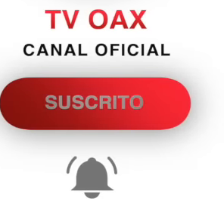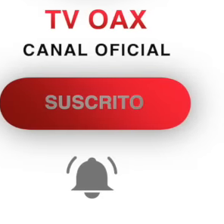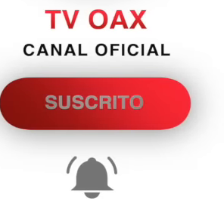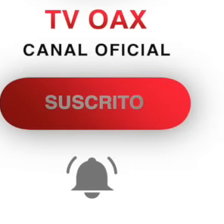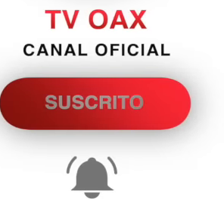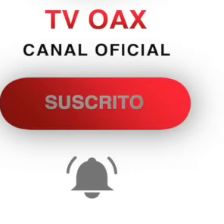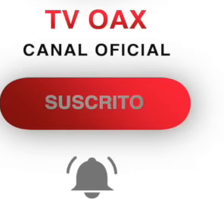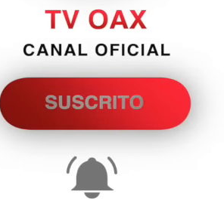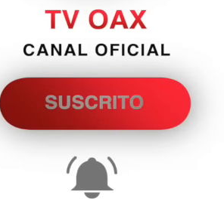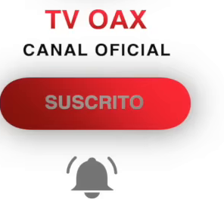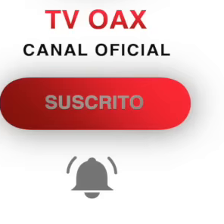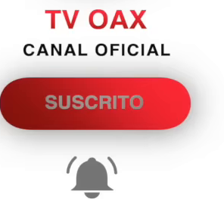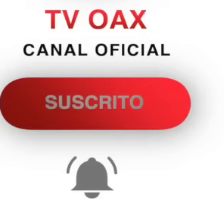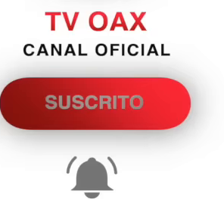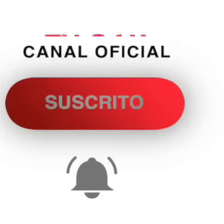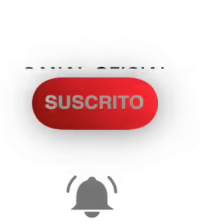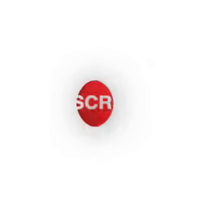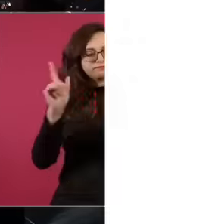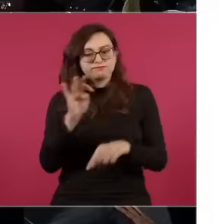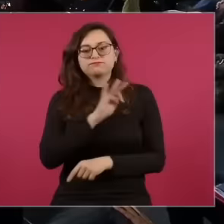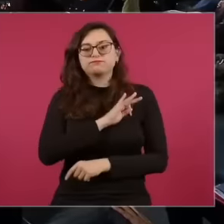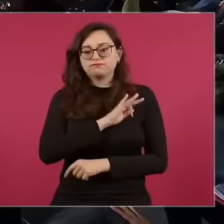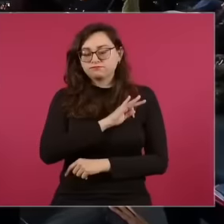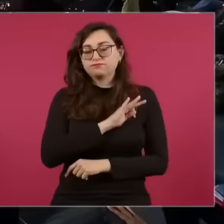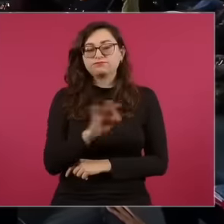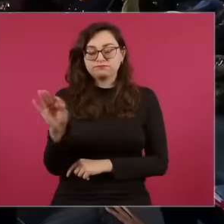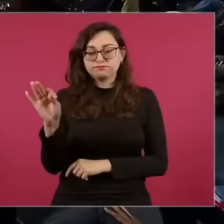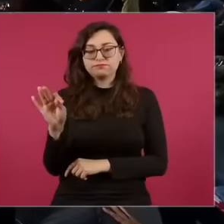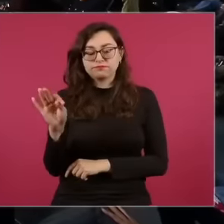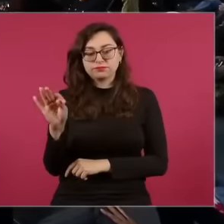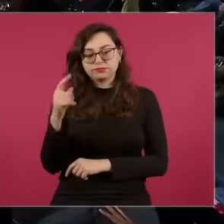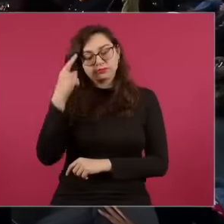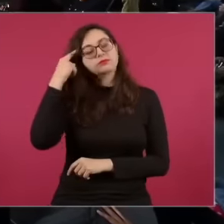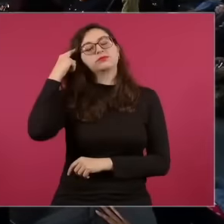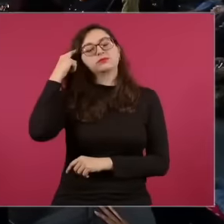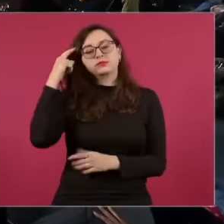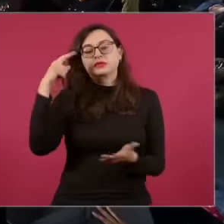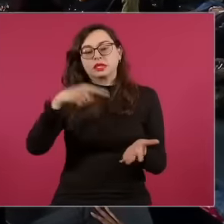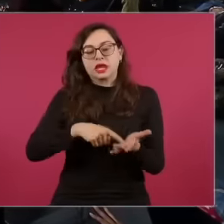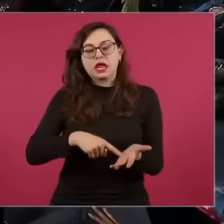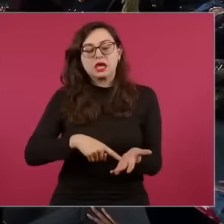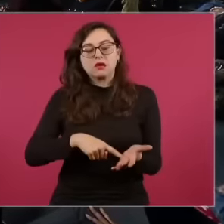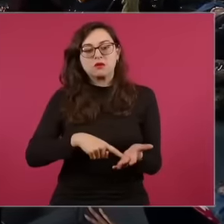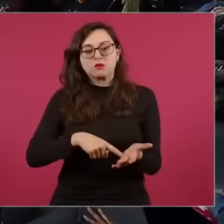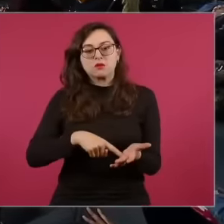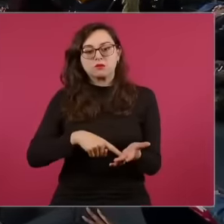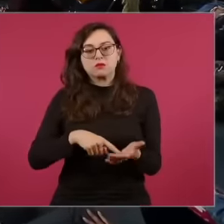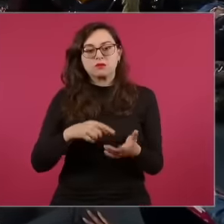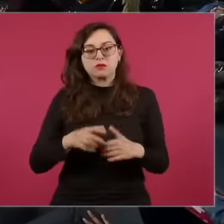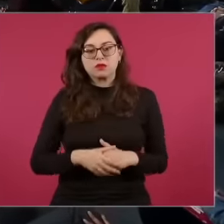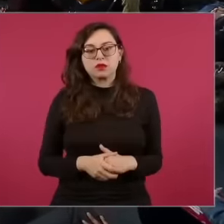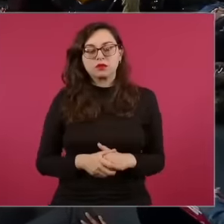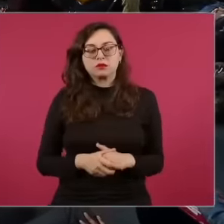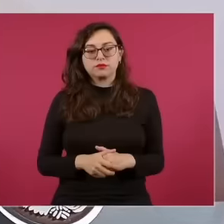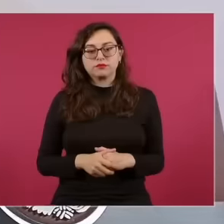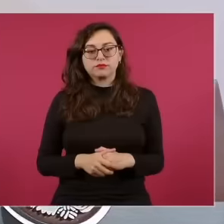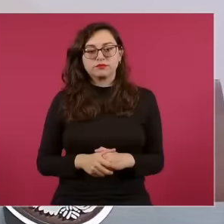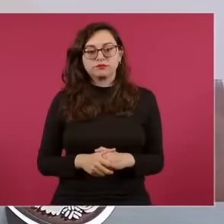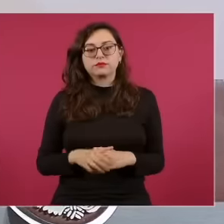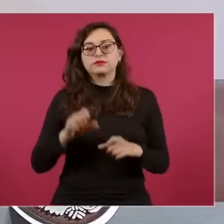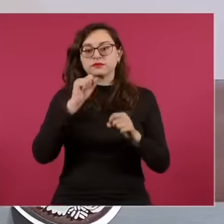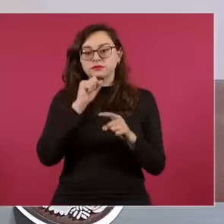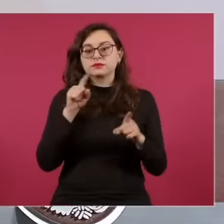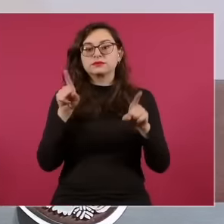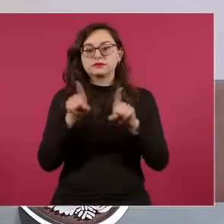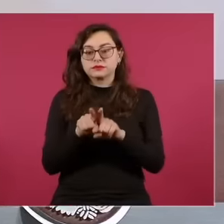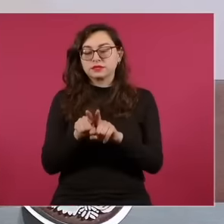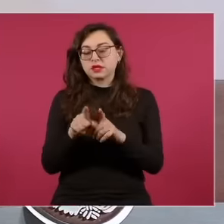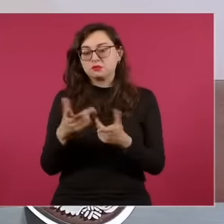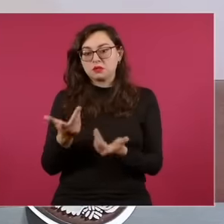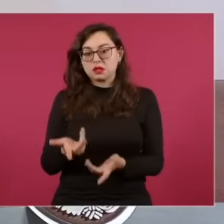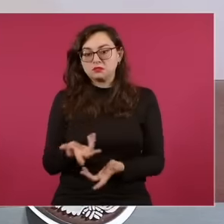how we think, how we want, and what we believe in. It's also about trying to coordinate ourselves, and hopefully